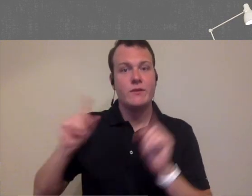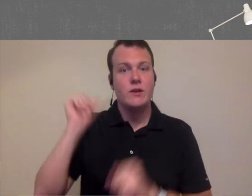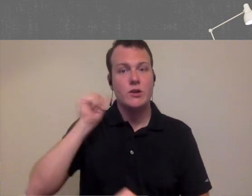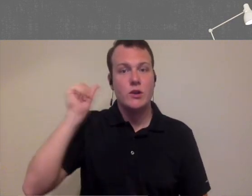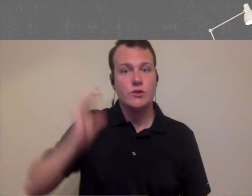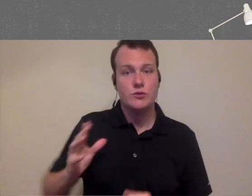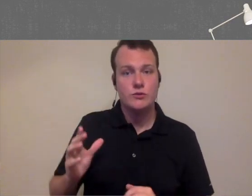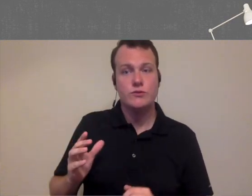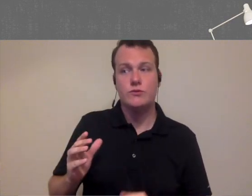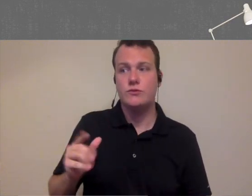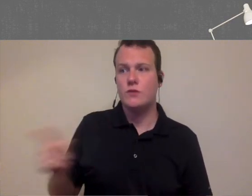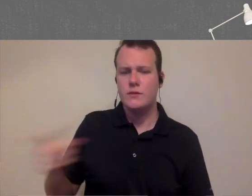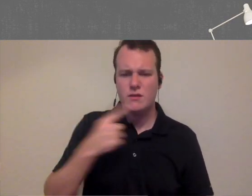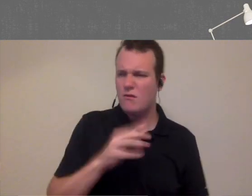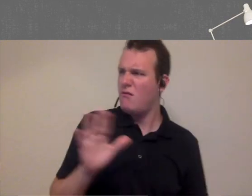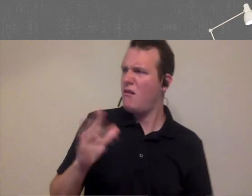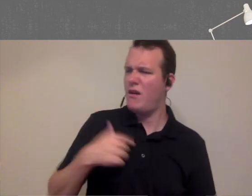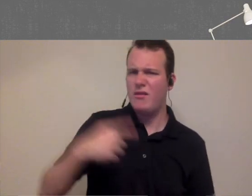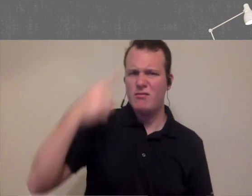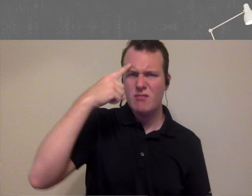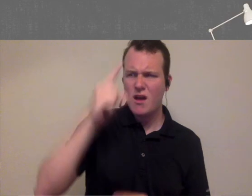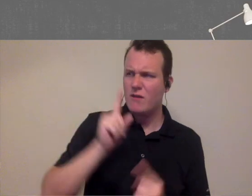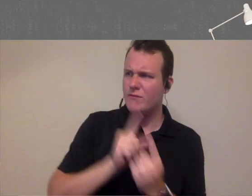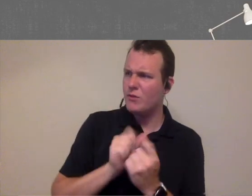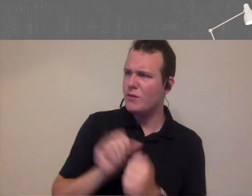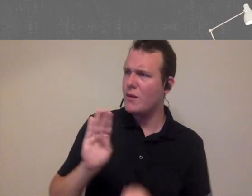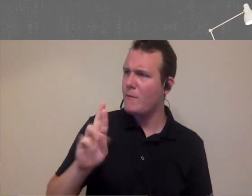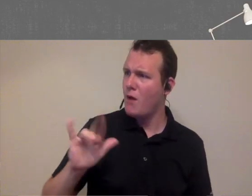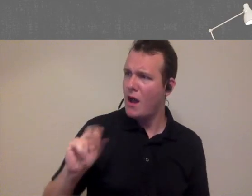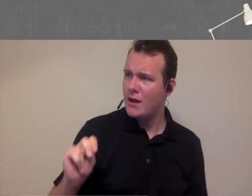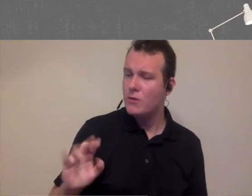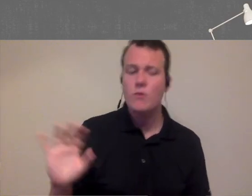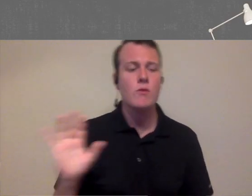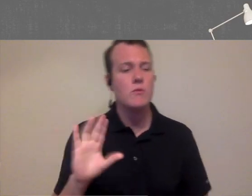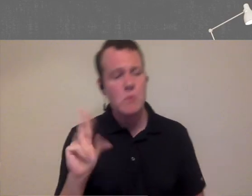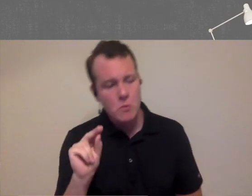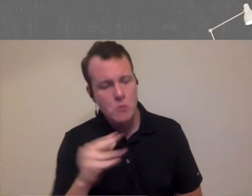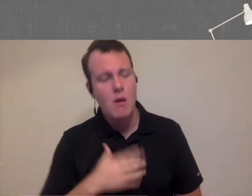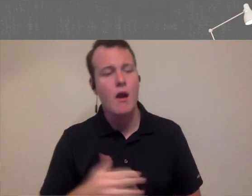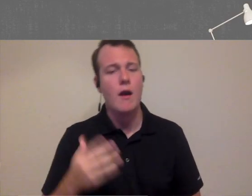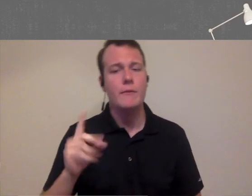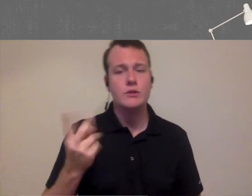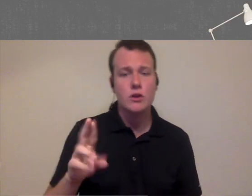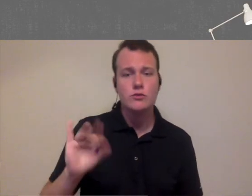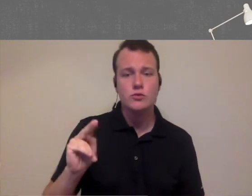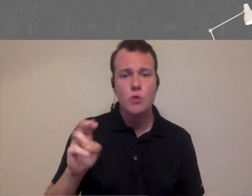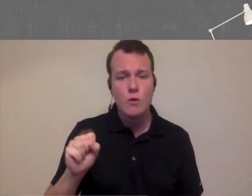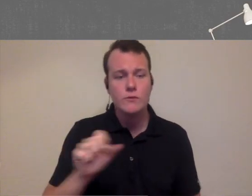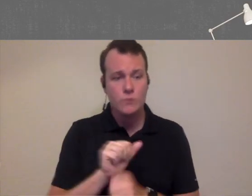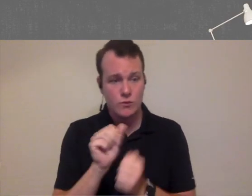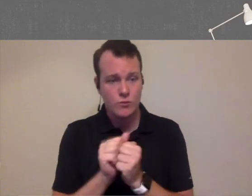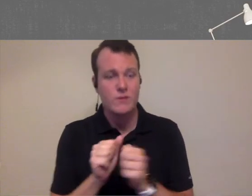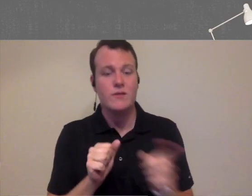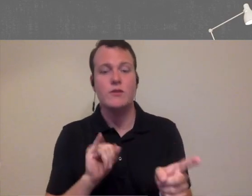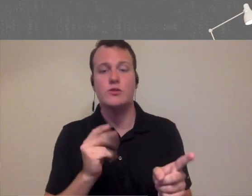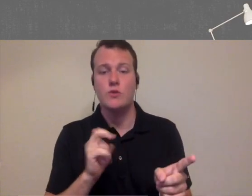they my the first time they might go oh I thought I was seeing Brian you know but they say oh you know my name is dr. Jones I can work with Brian not force it